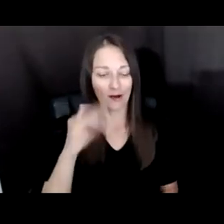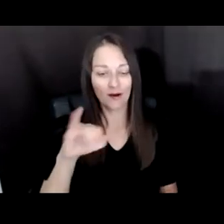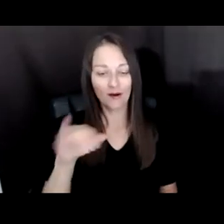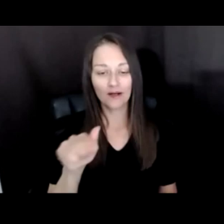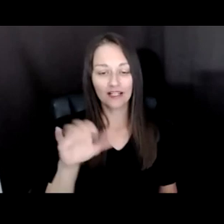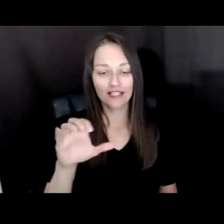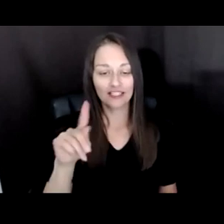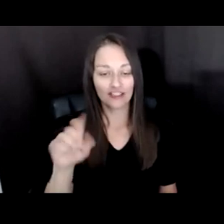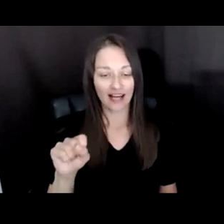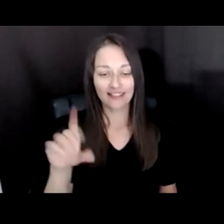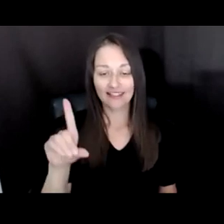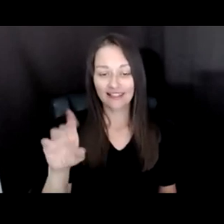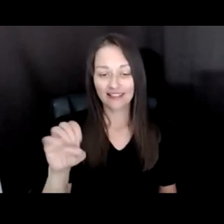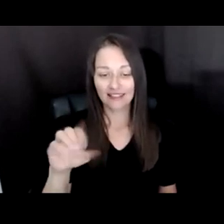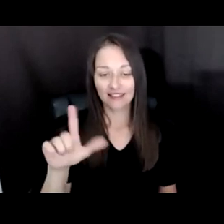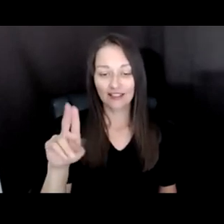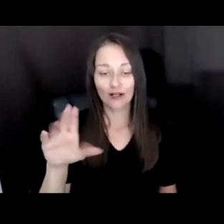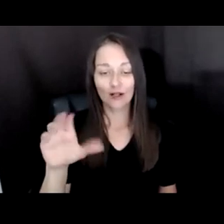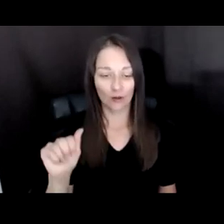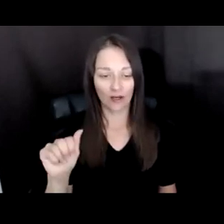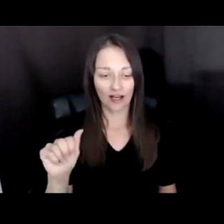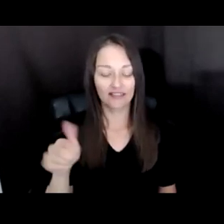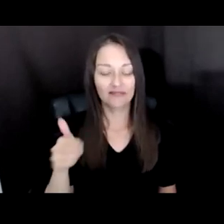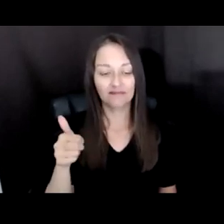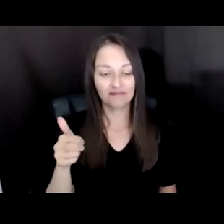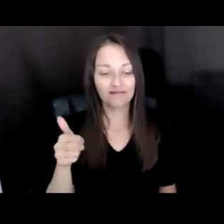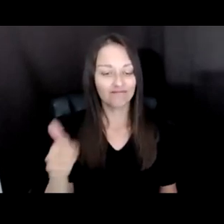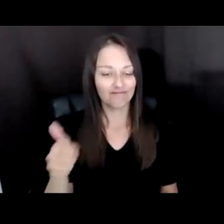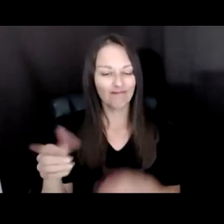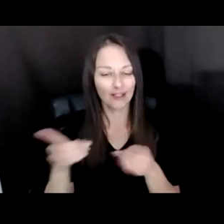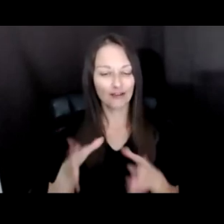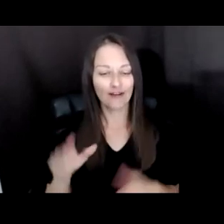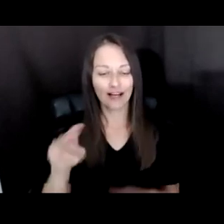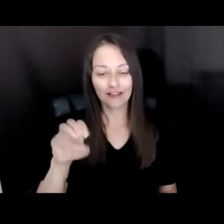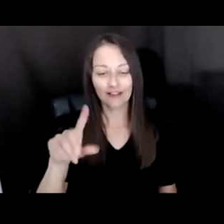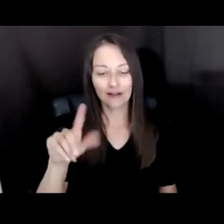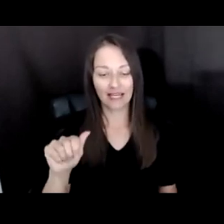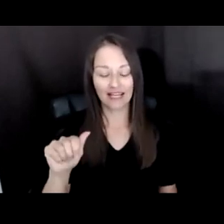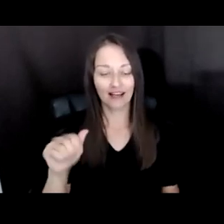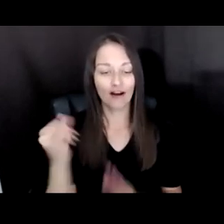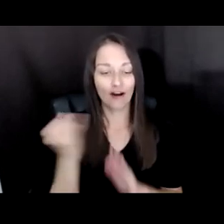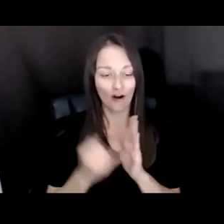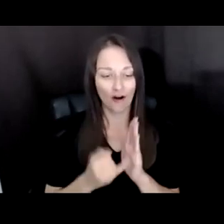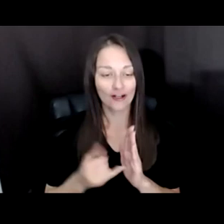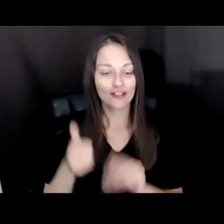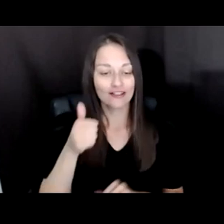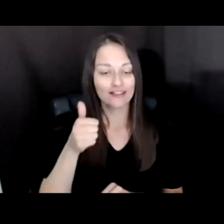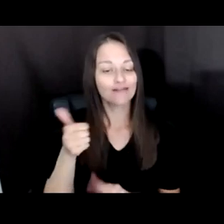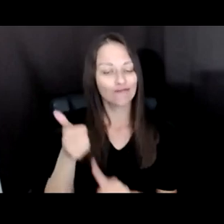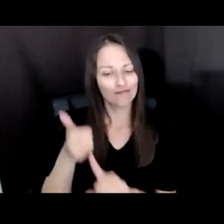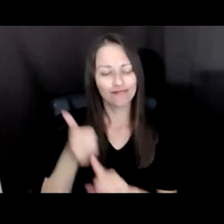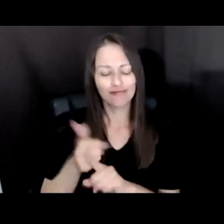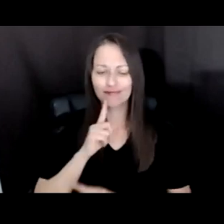ARTS. JAX IS AN ABSOLUTE JOY TO WORK WITH AND SHE IS A FORCE OF NATURE WHEN IT COMES TO SUPPORTING